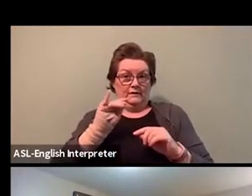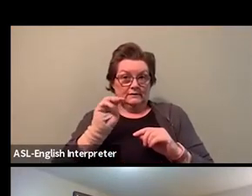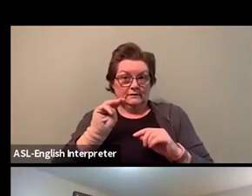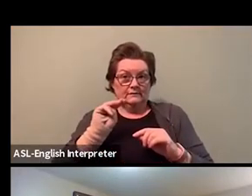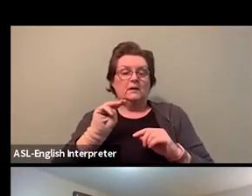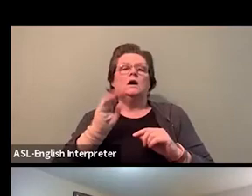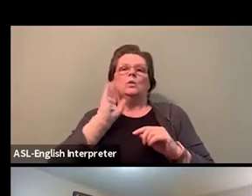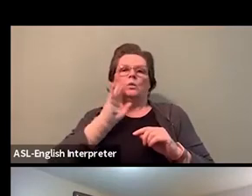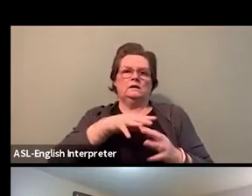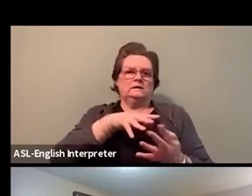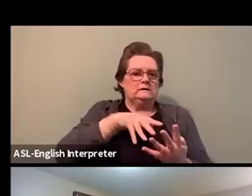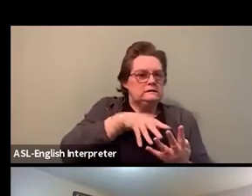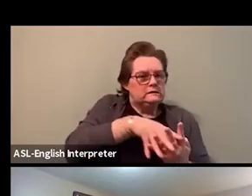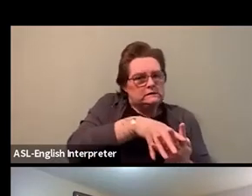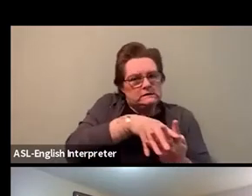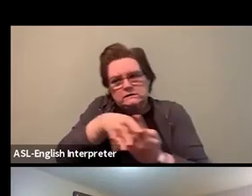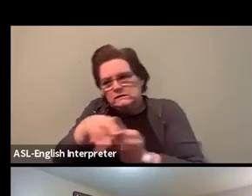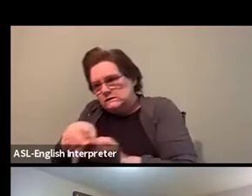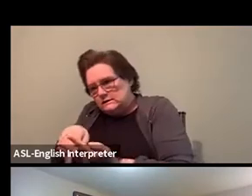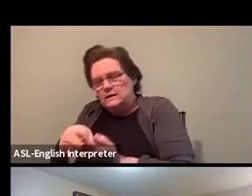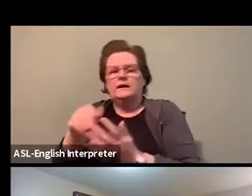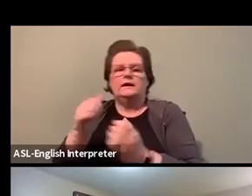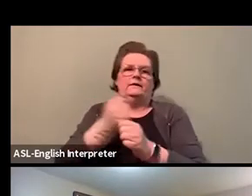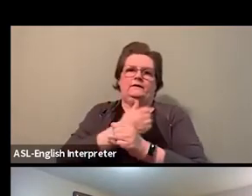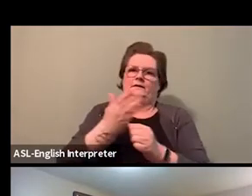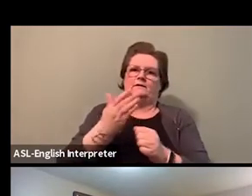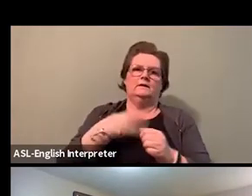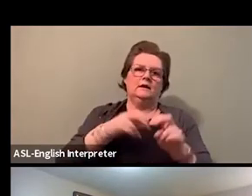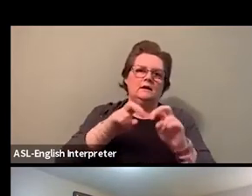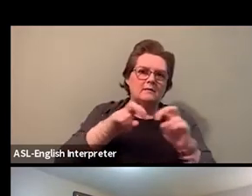at the convention, for sure. Hopefully, you can come and be a part of that.